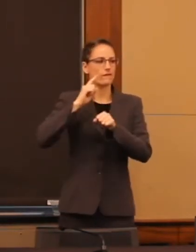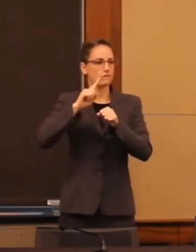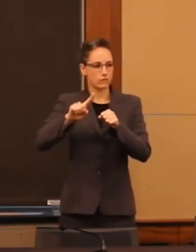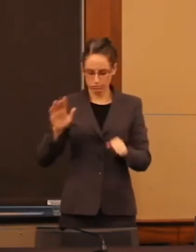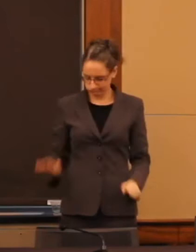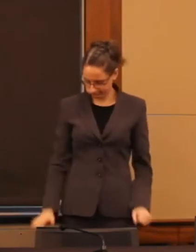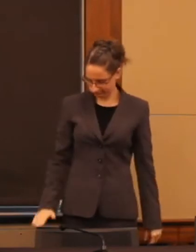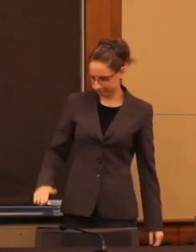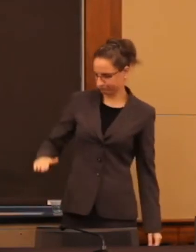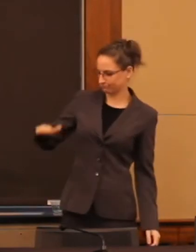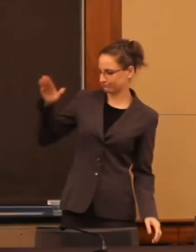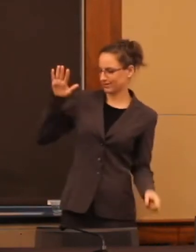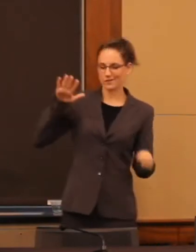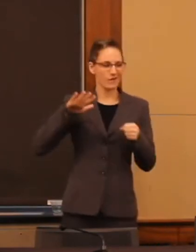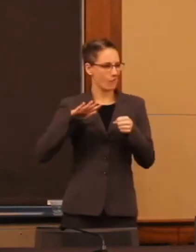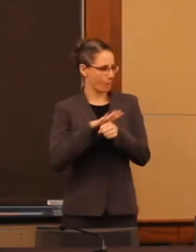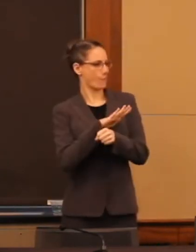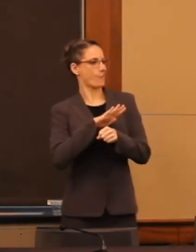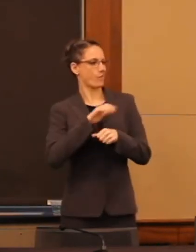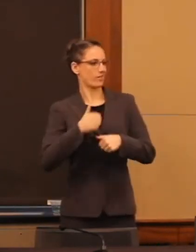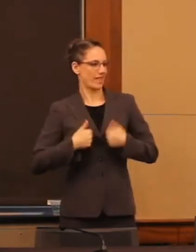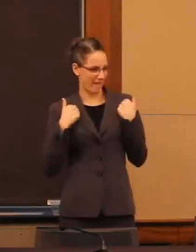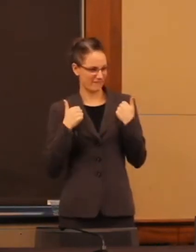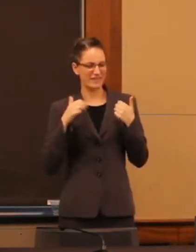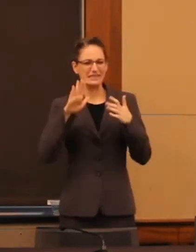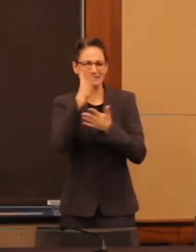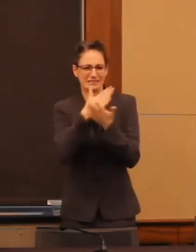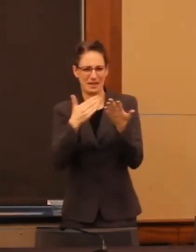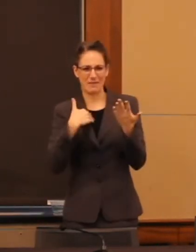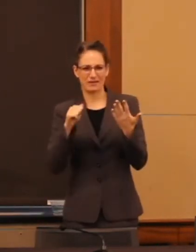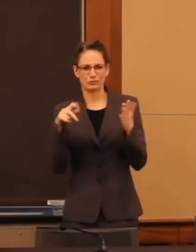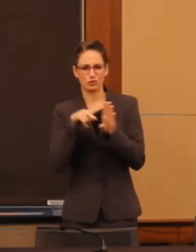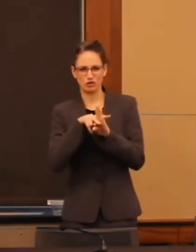Johnny Collett, something I have to read here so I don't get it wrong.